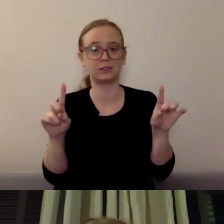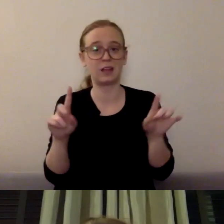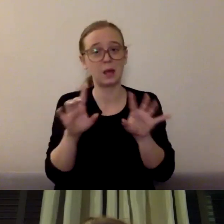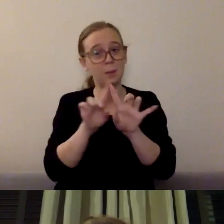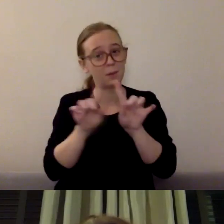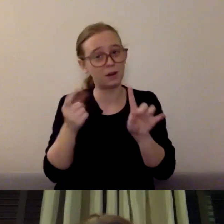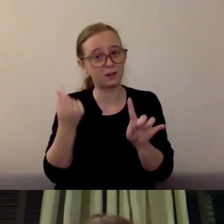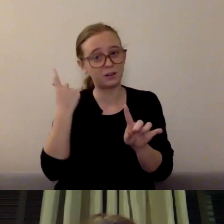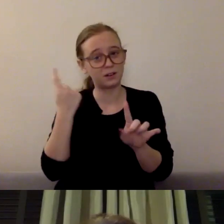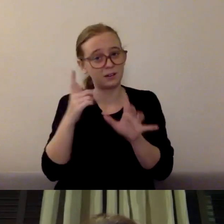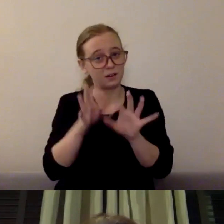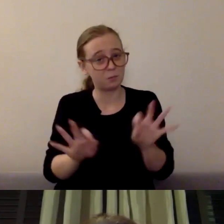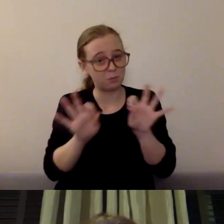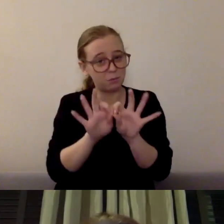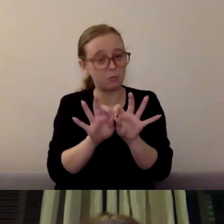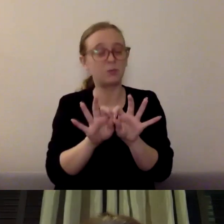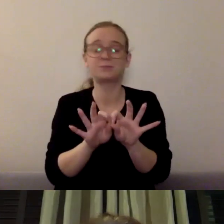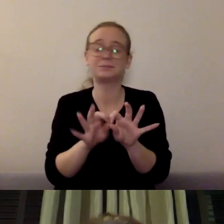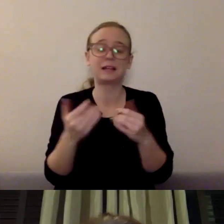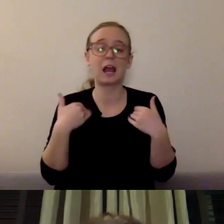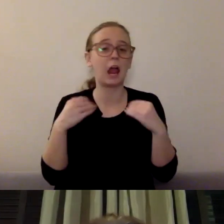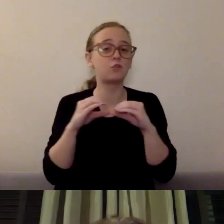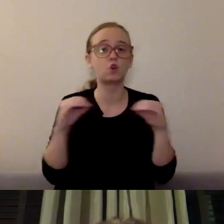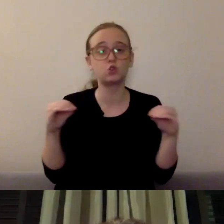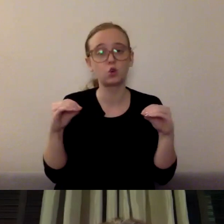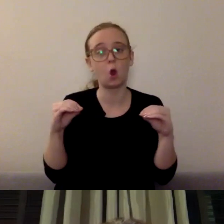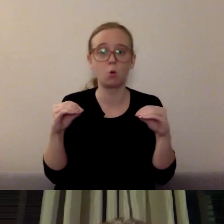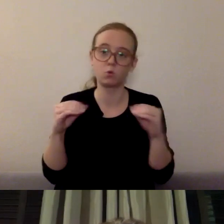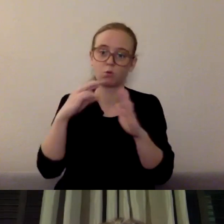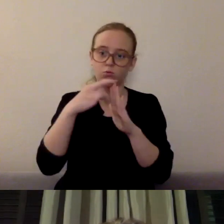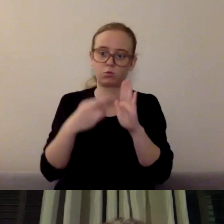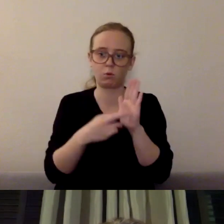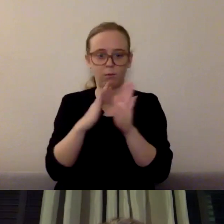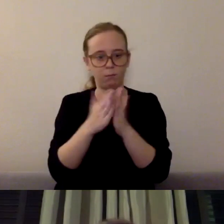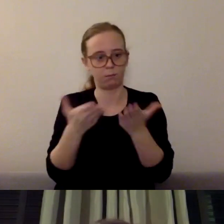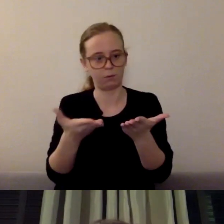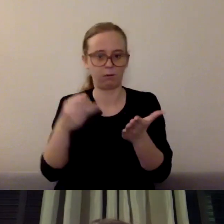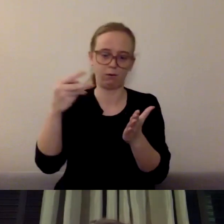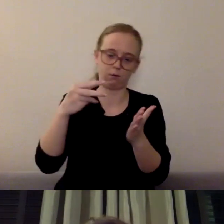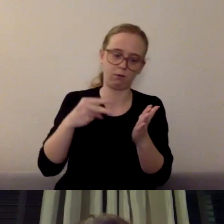We're all in this together and trying to figure it out together. Impacts can vary greatly